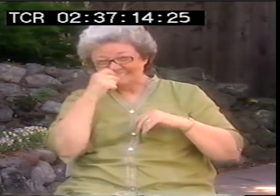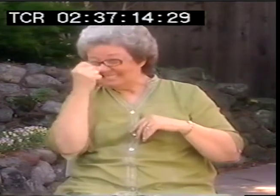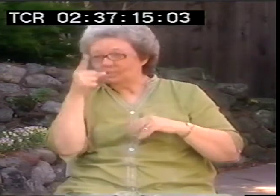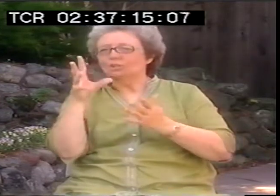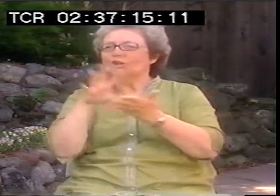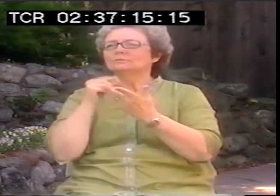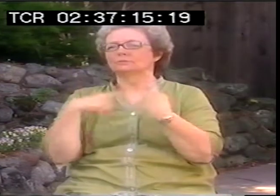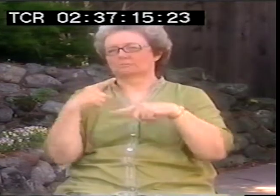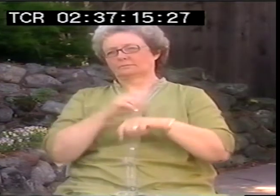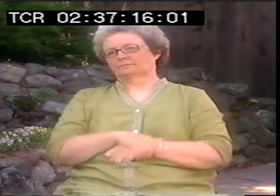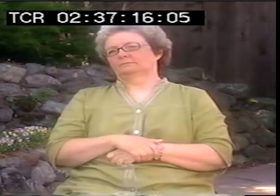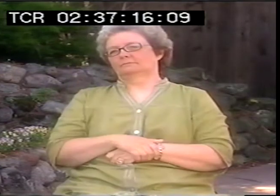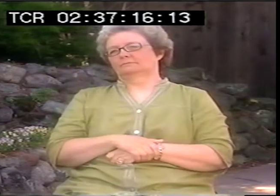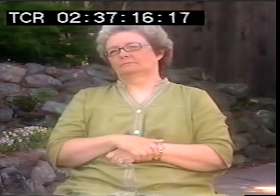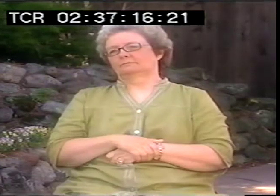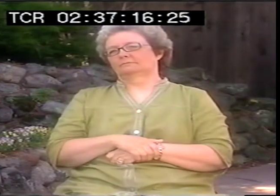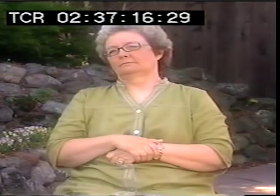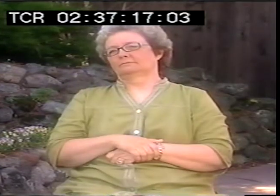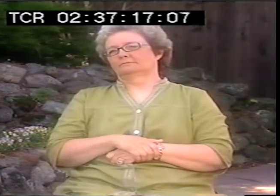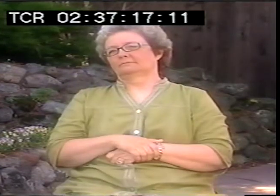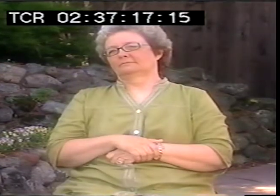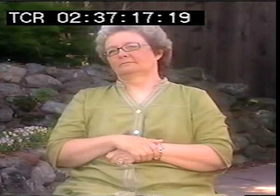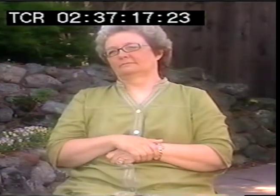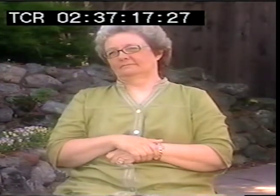I would say, learn sign. I think people need to learn sign.